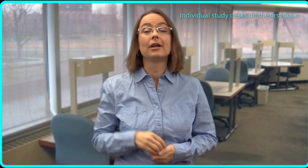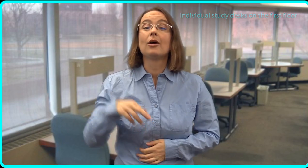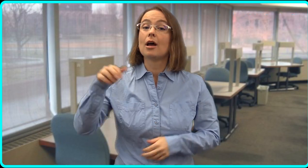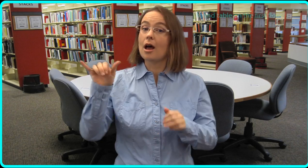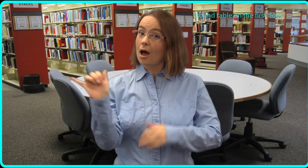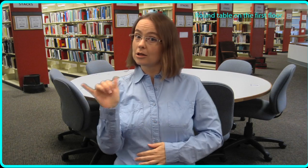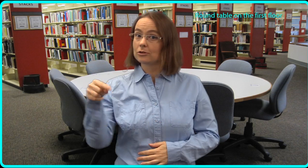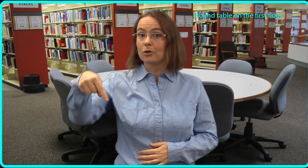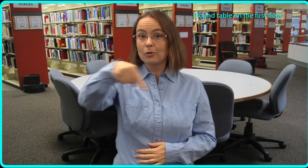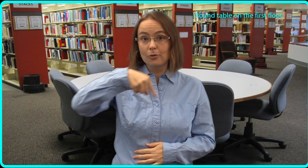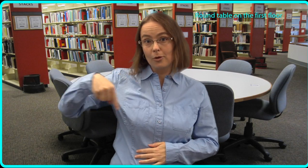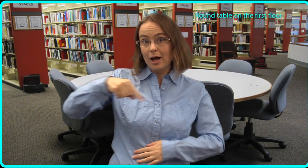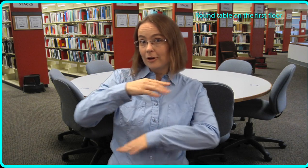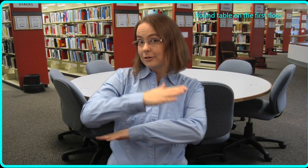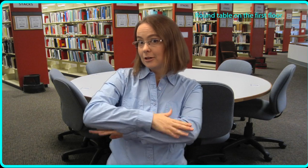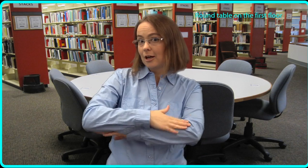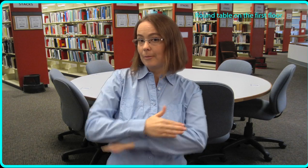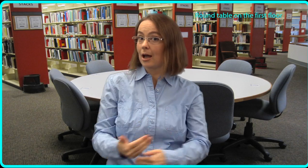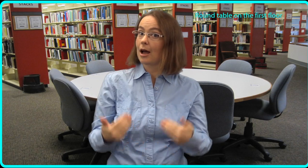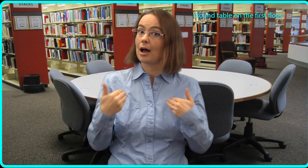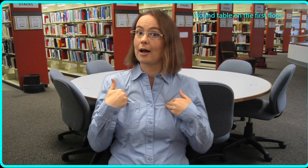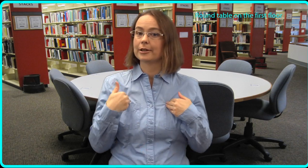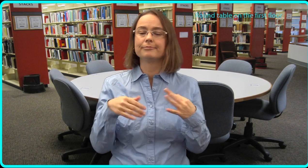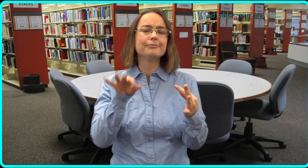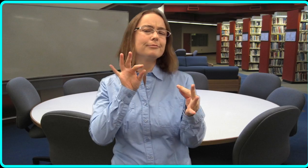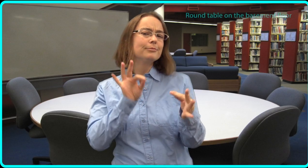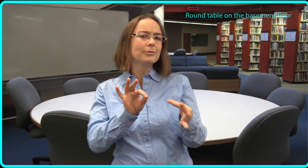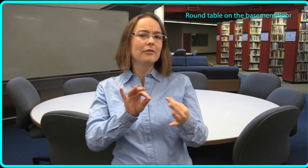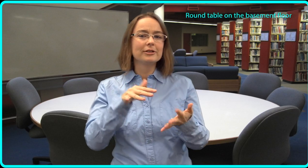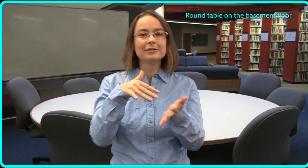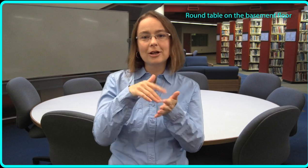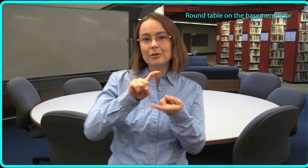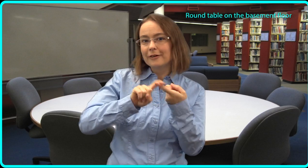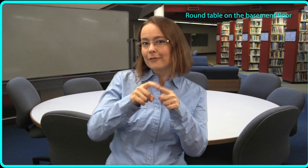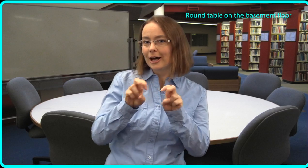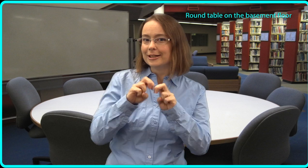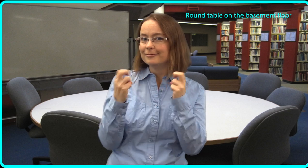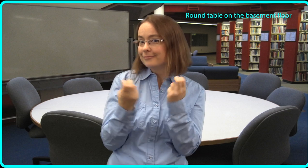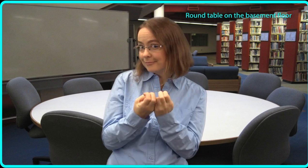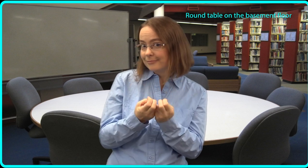We also have round tables -- perfect for studying with friends.